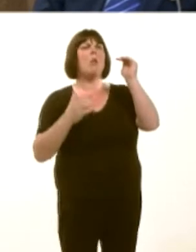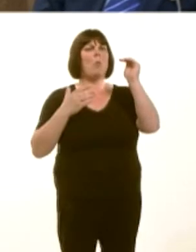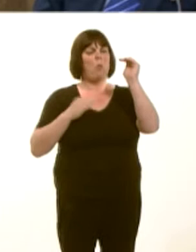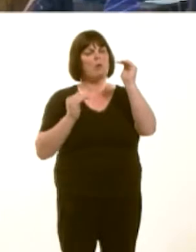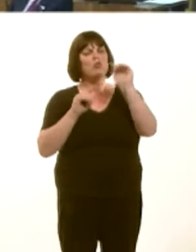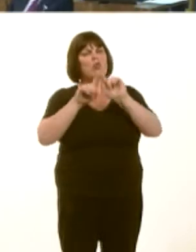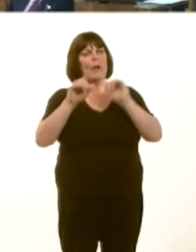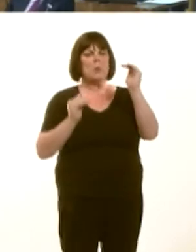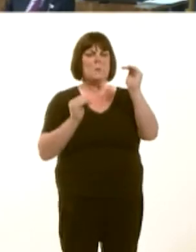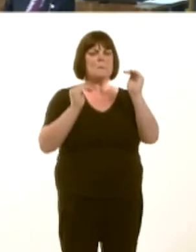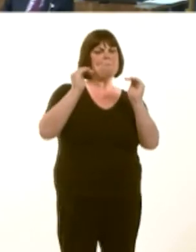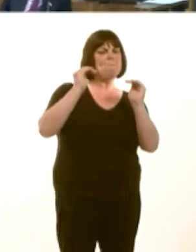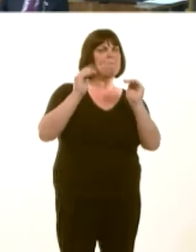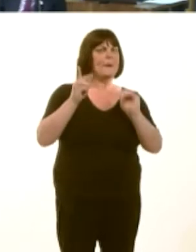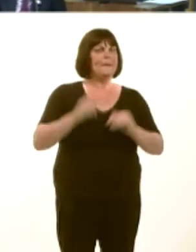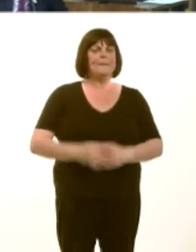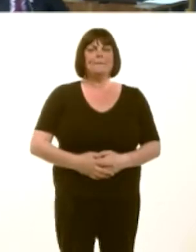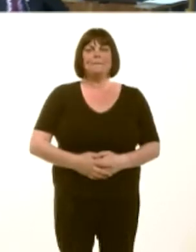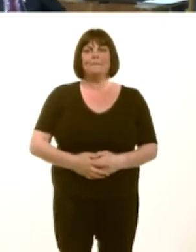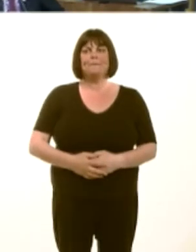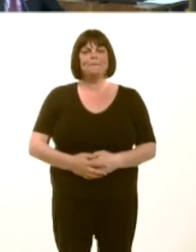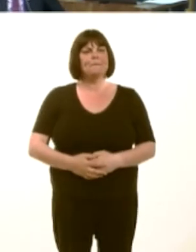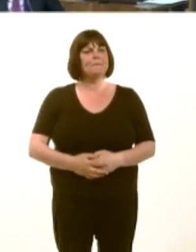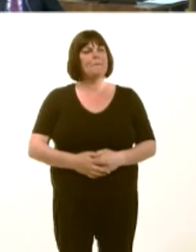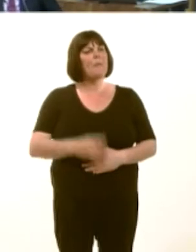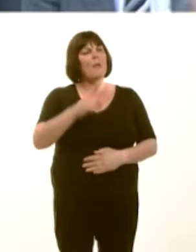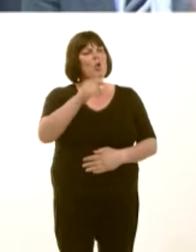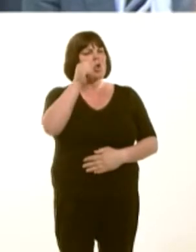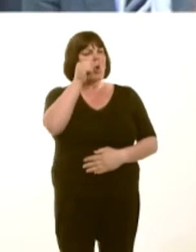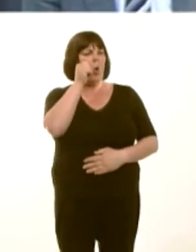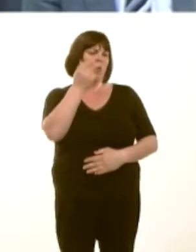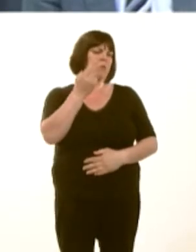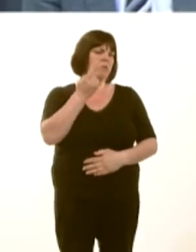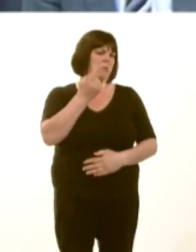Darren Millar: First Minister, youíll be aware from personal experience in north Wales